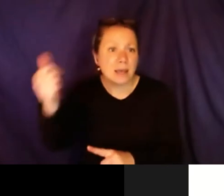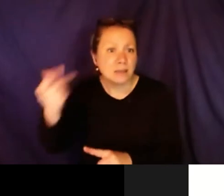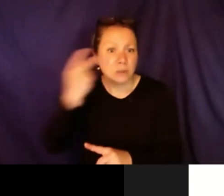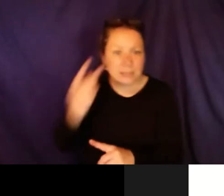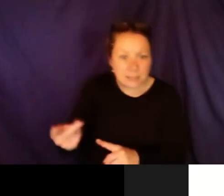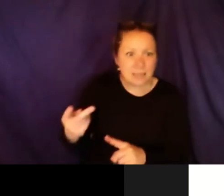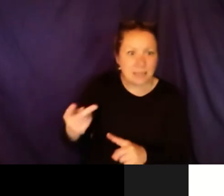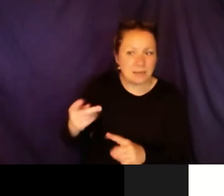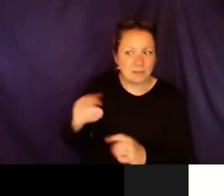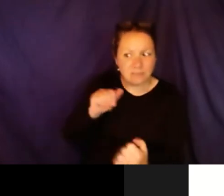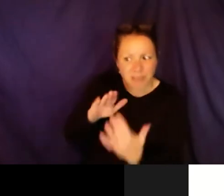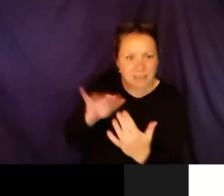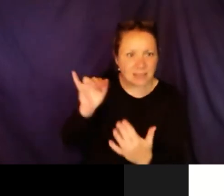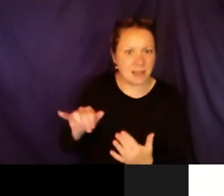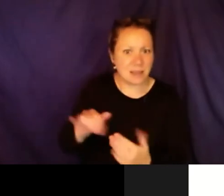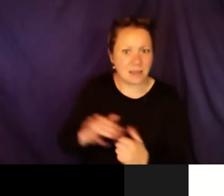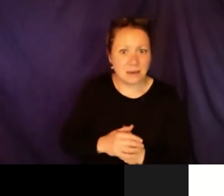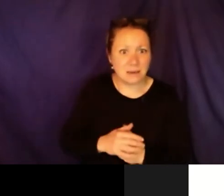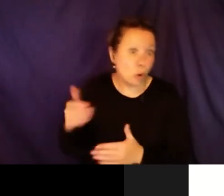facing or even if you are not the one facing it,